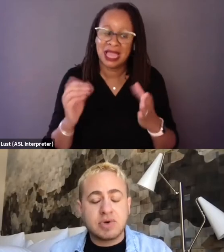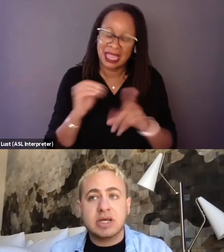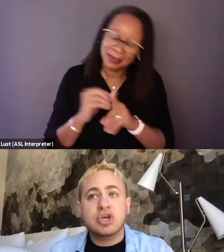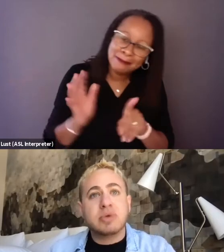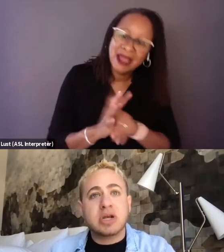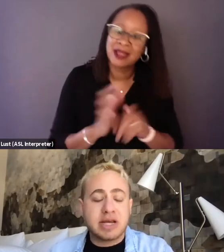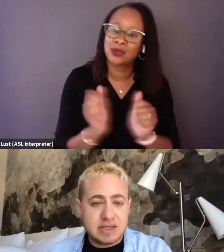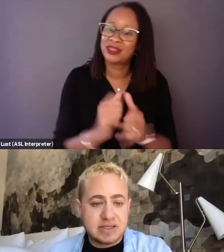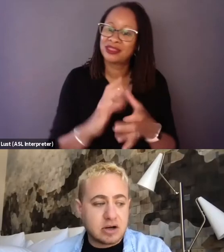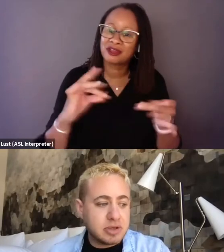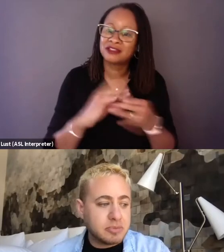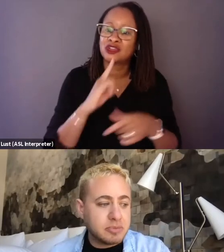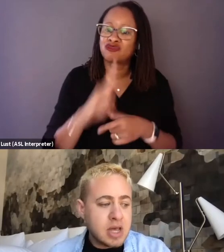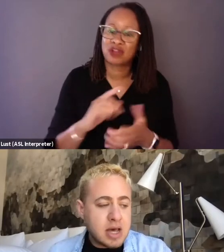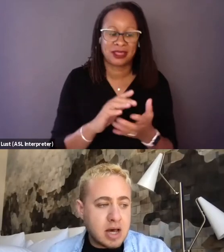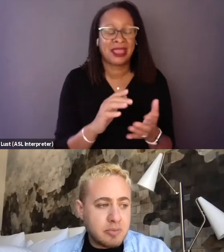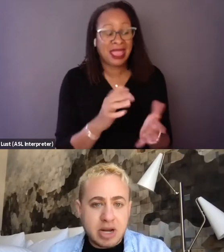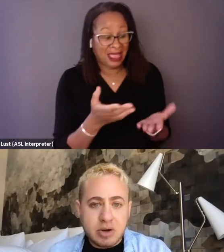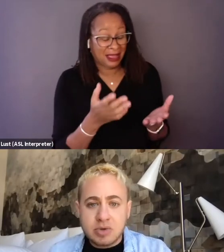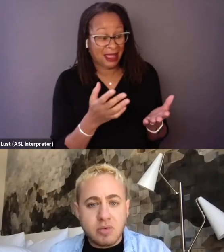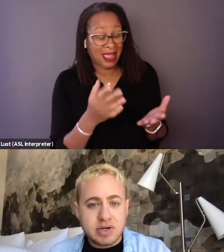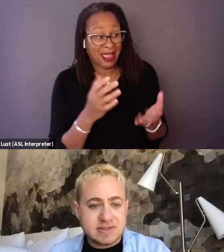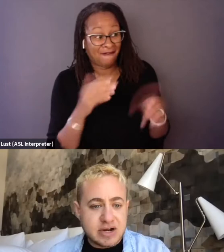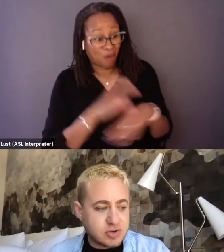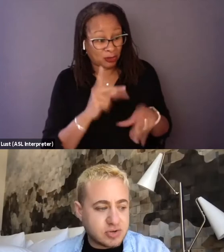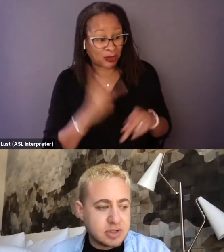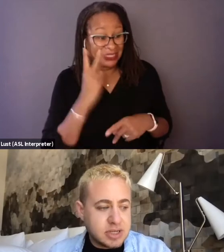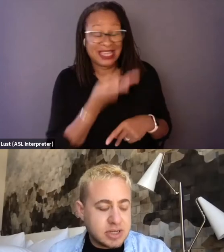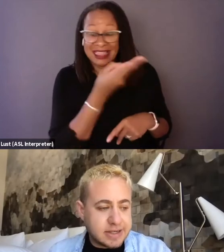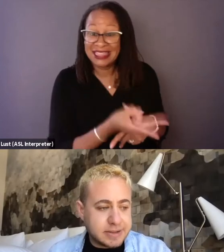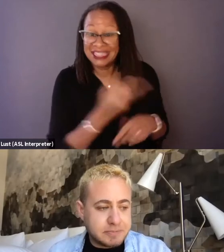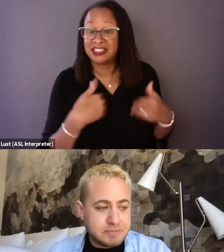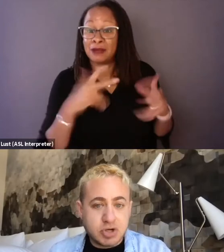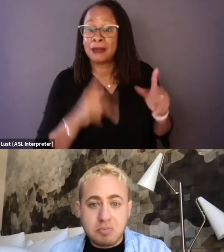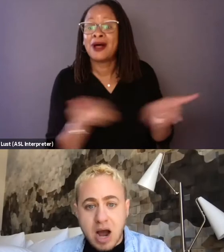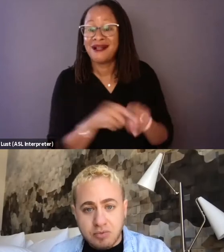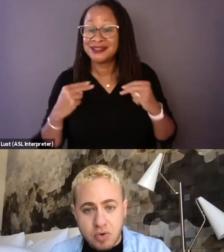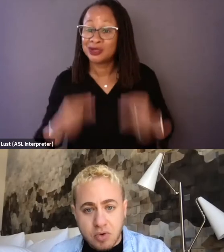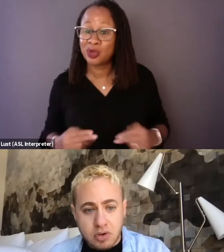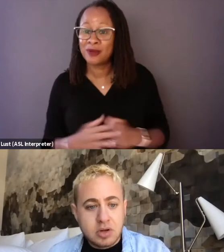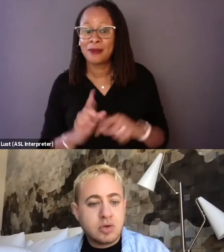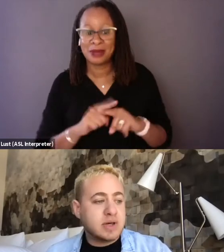and really humanizing these young people. But it was always central to my role,